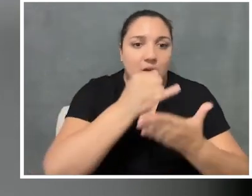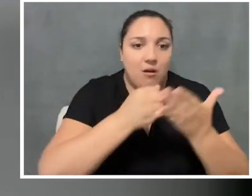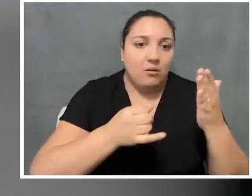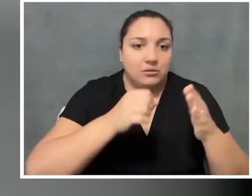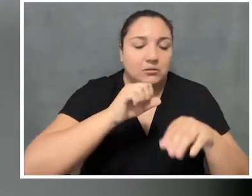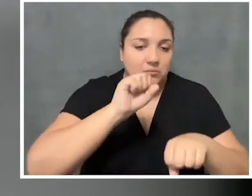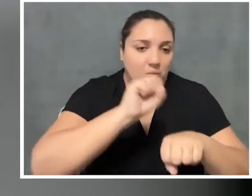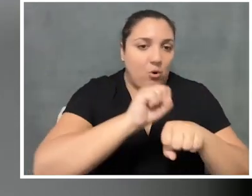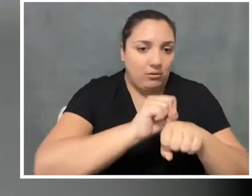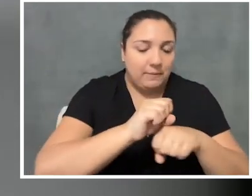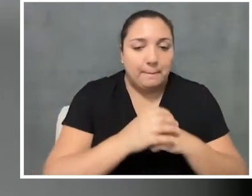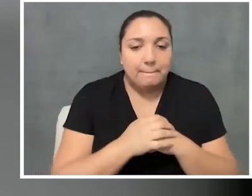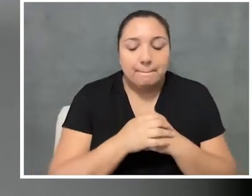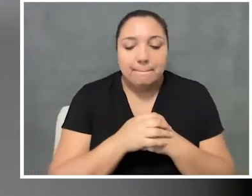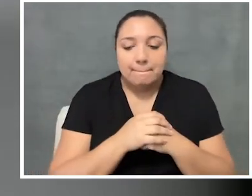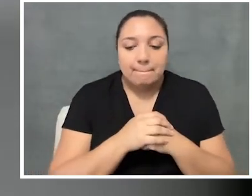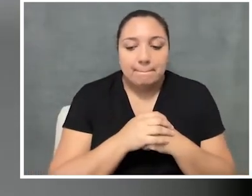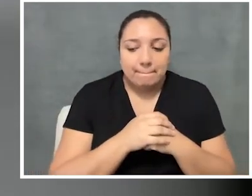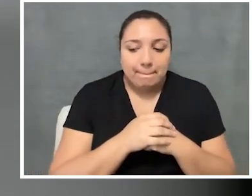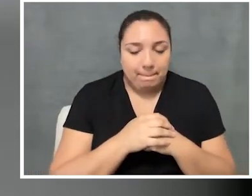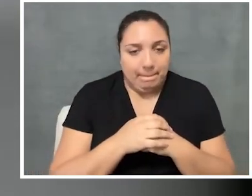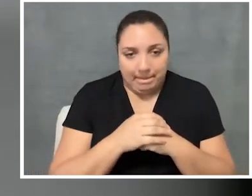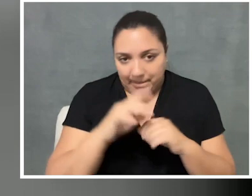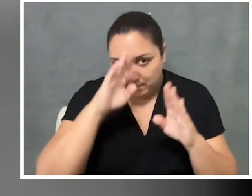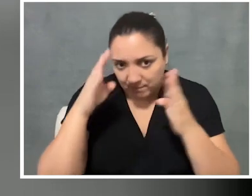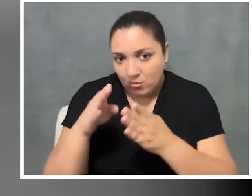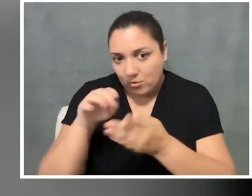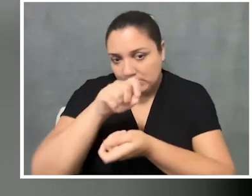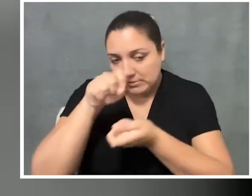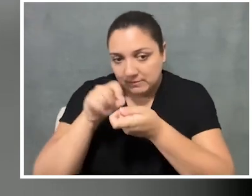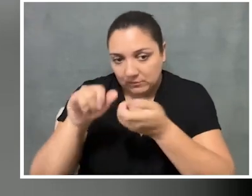And the reason to really focus on sort of this community specifically